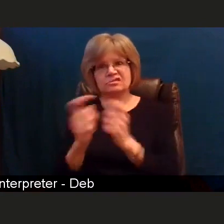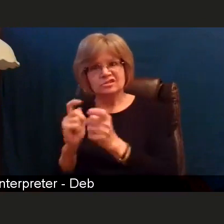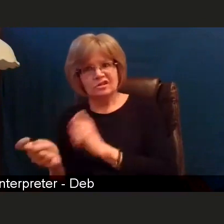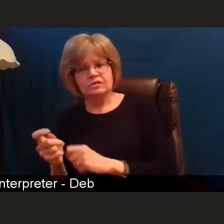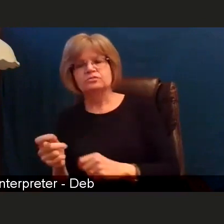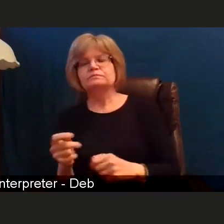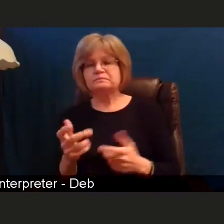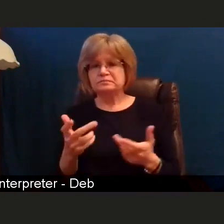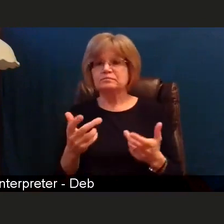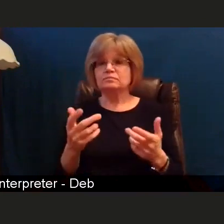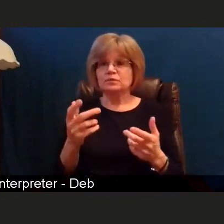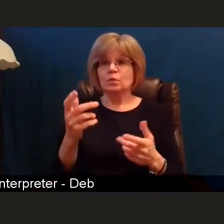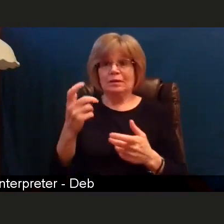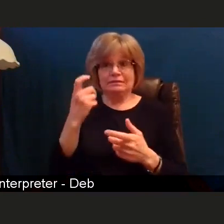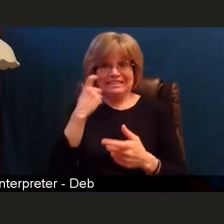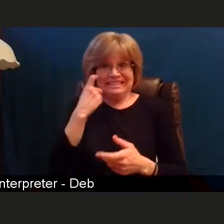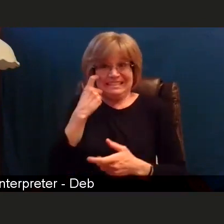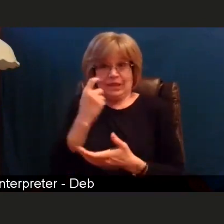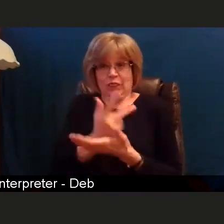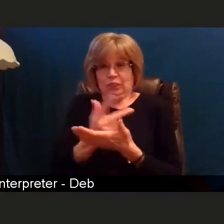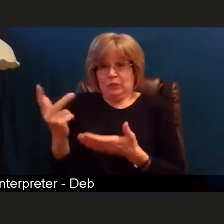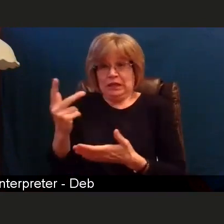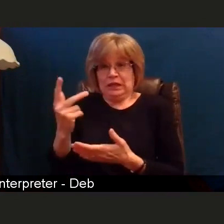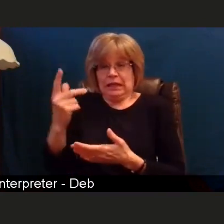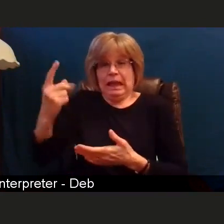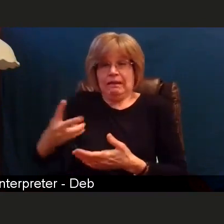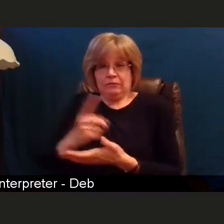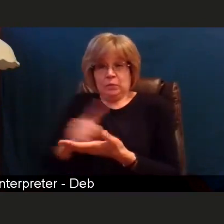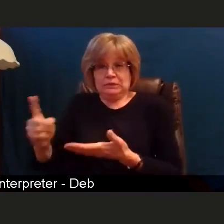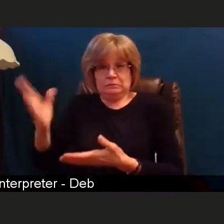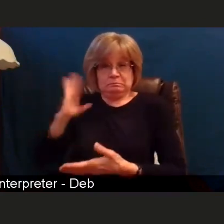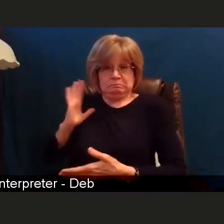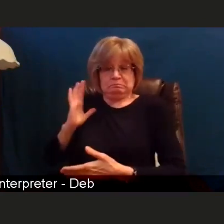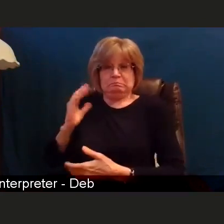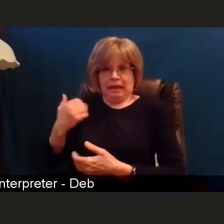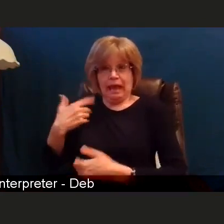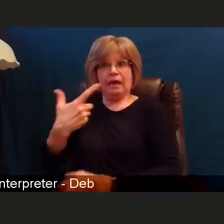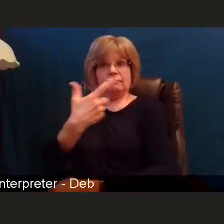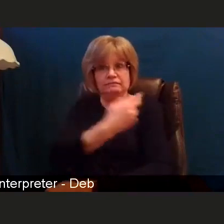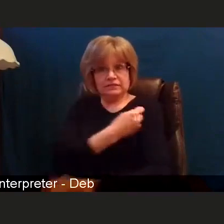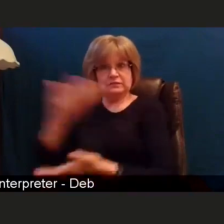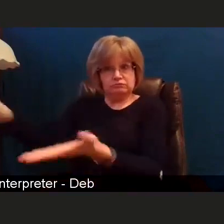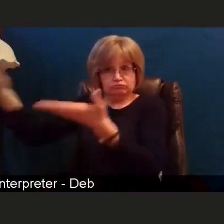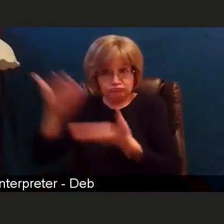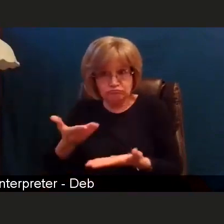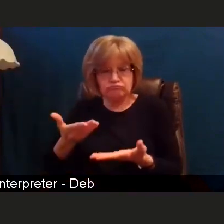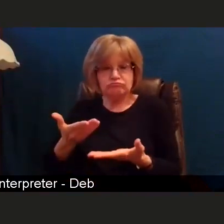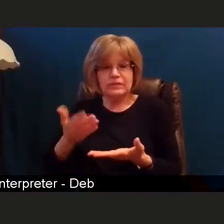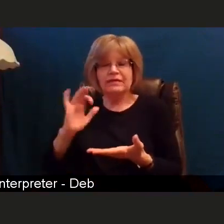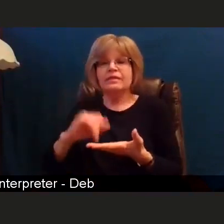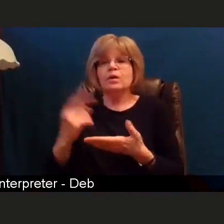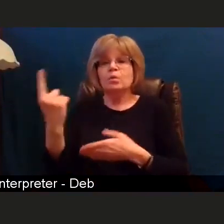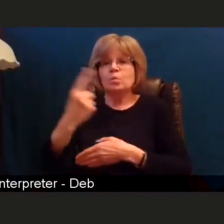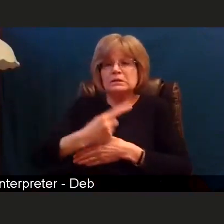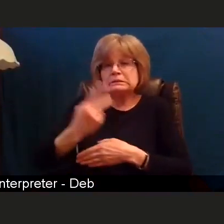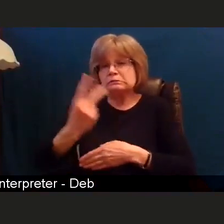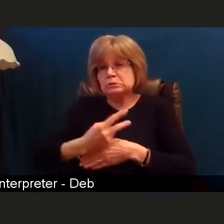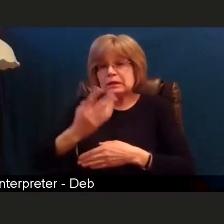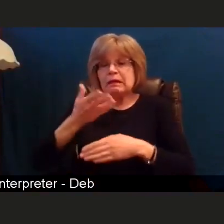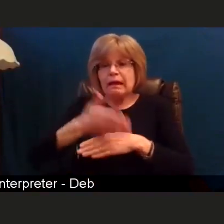literally three and a half weeks ago and that was almost a day or so after the Emergency Use Authorization was made